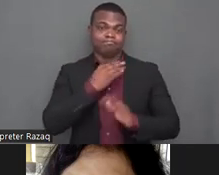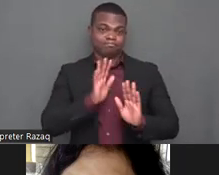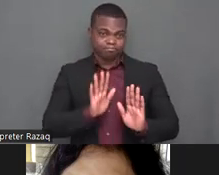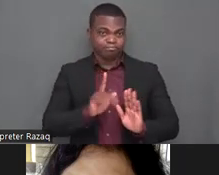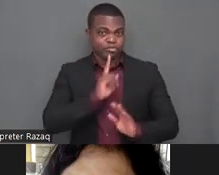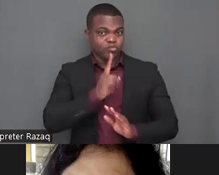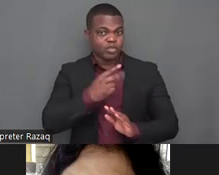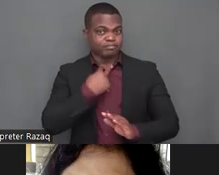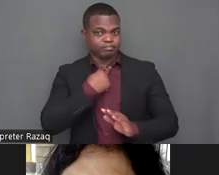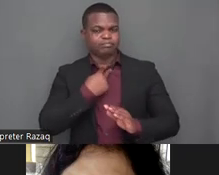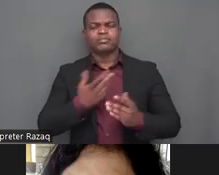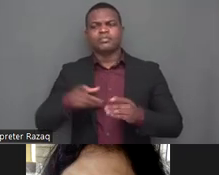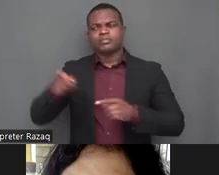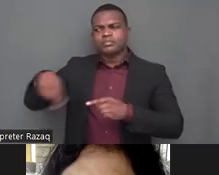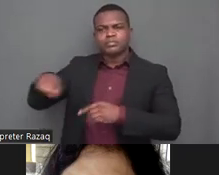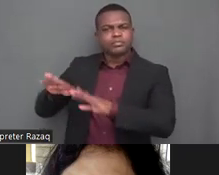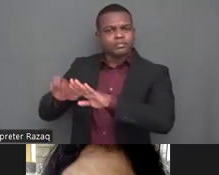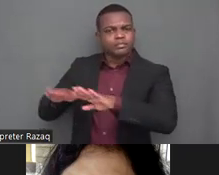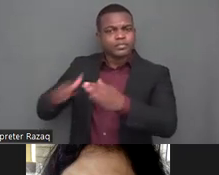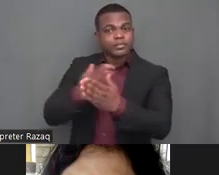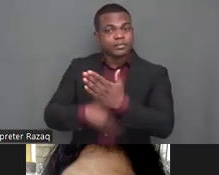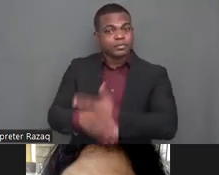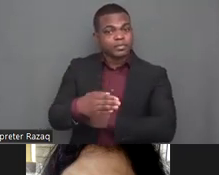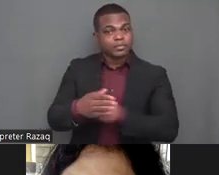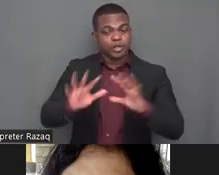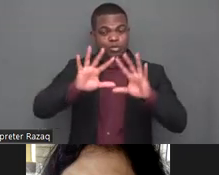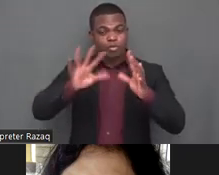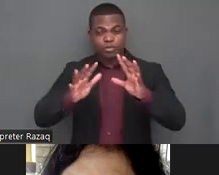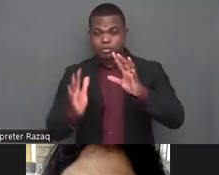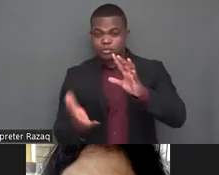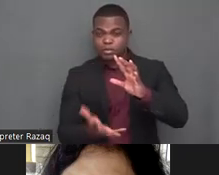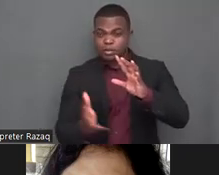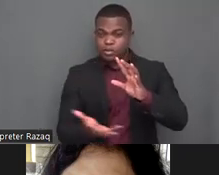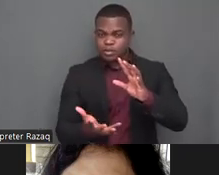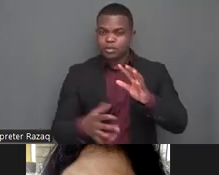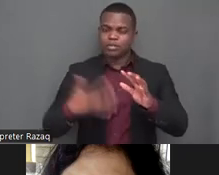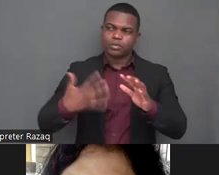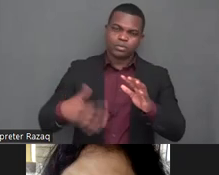children with disabilities who are provided with technology support and training have had a